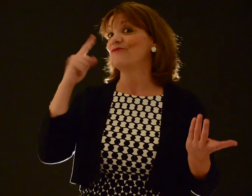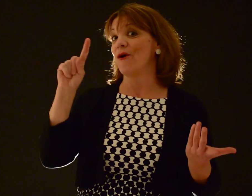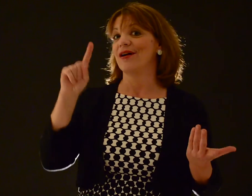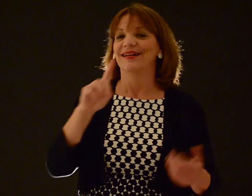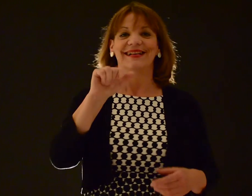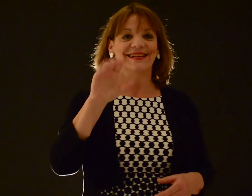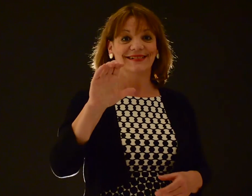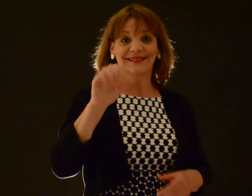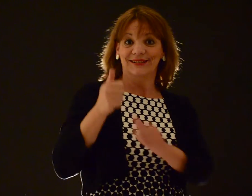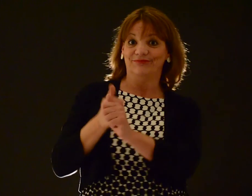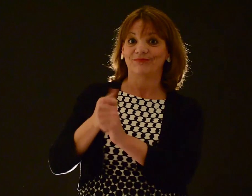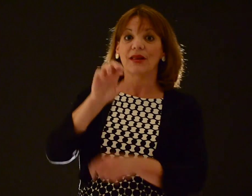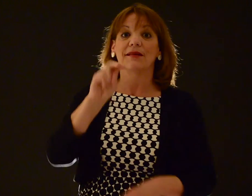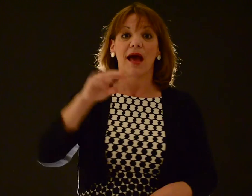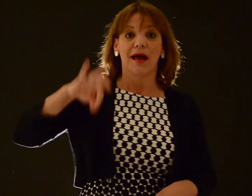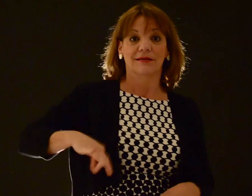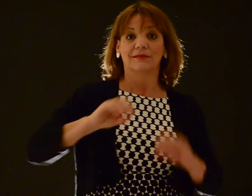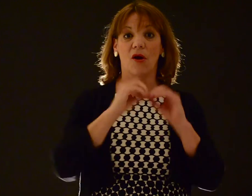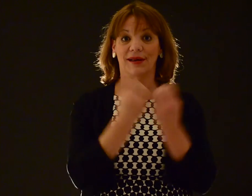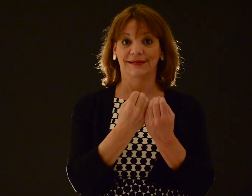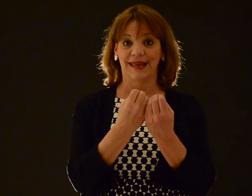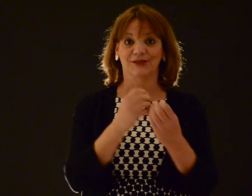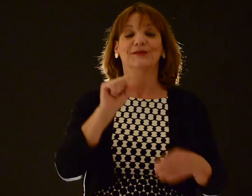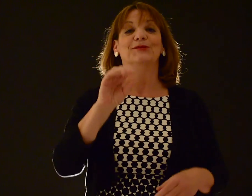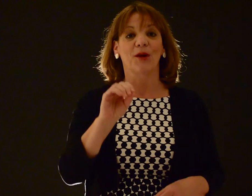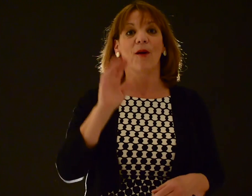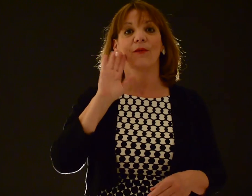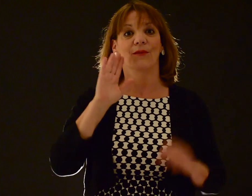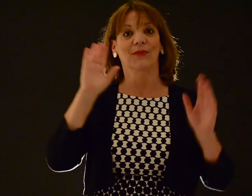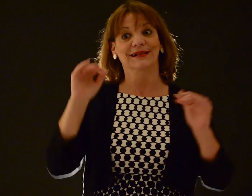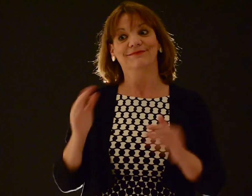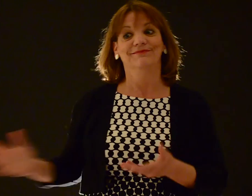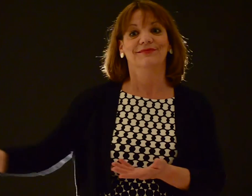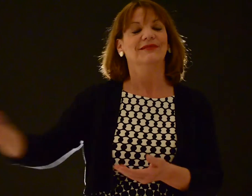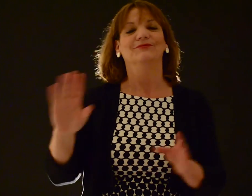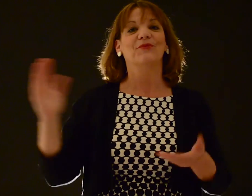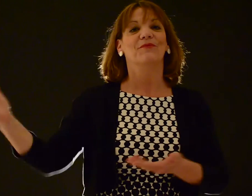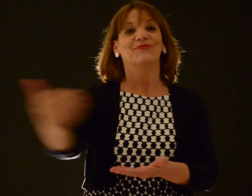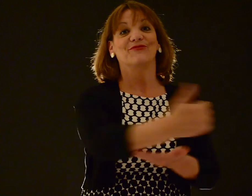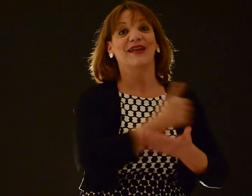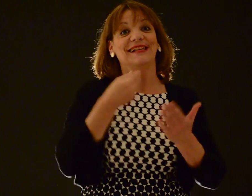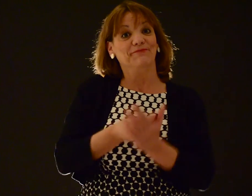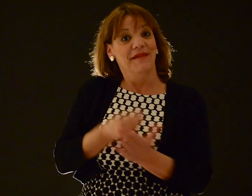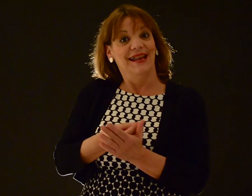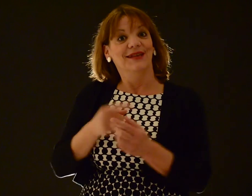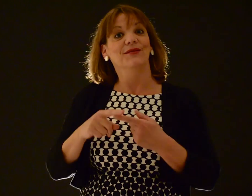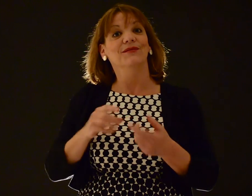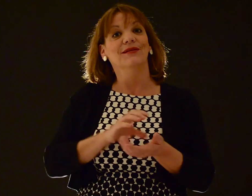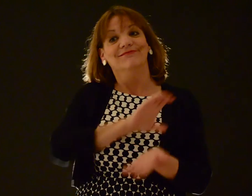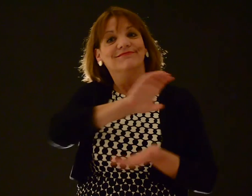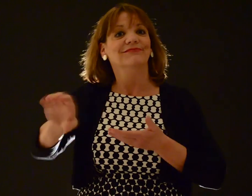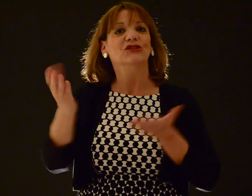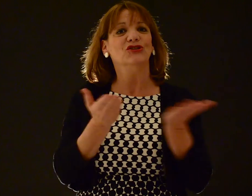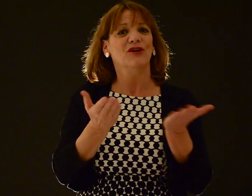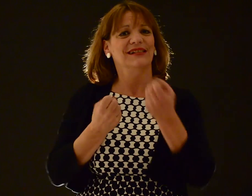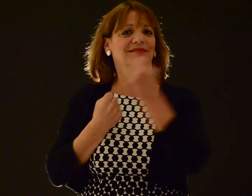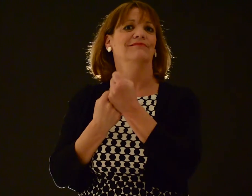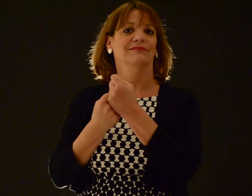DAC is a non-profit organization so we're hoping to raise [stuttering] raise money and support our services...